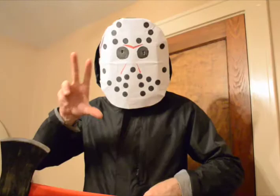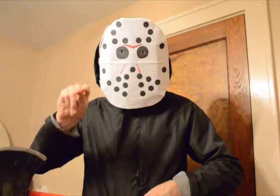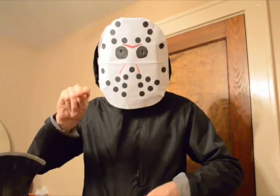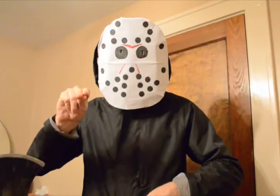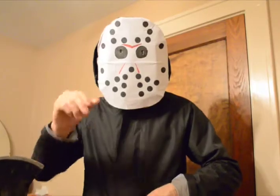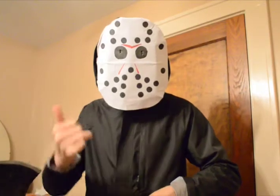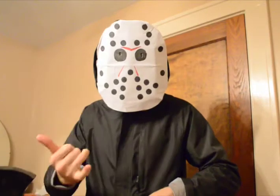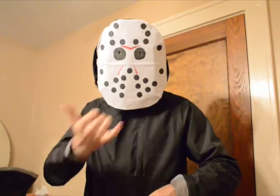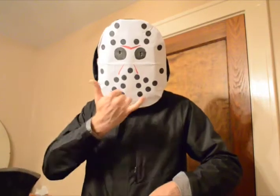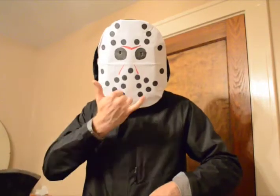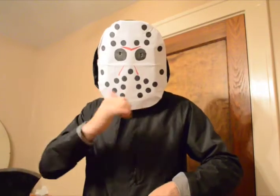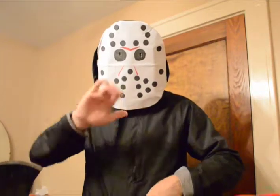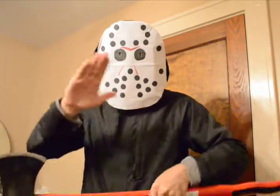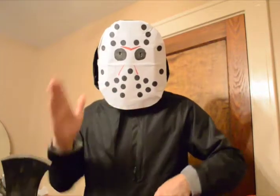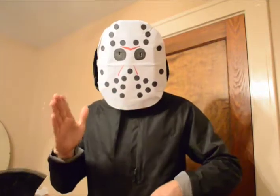NO! WRONG HOUSE